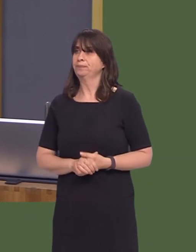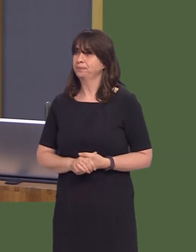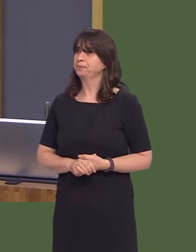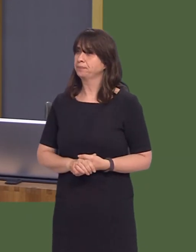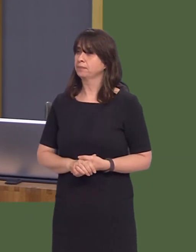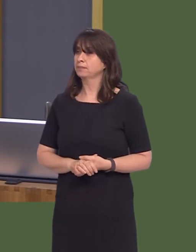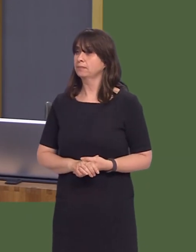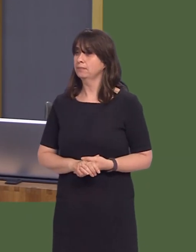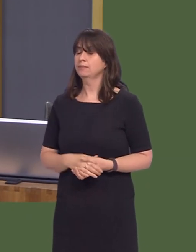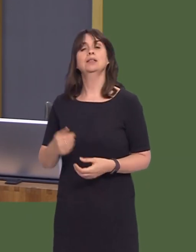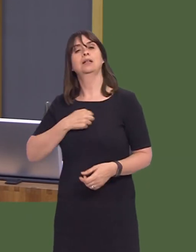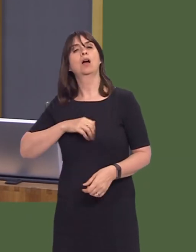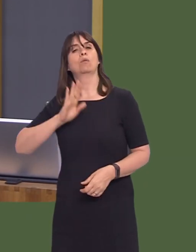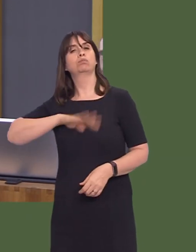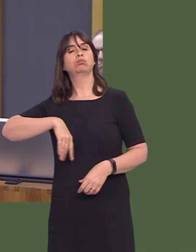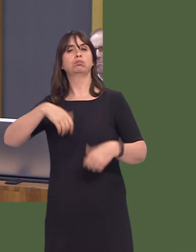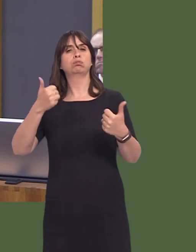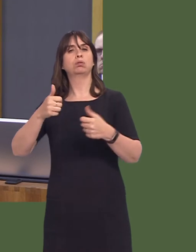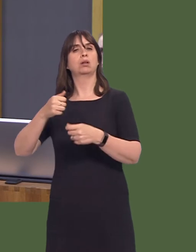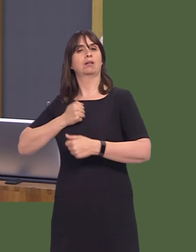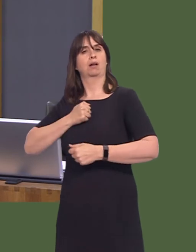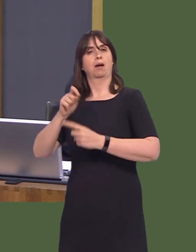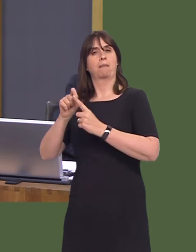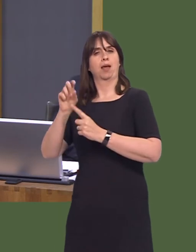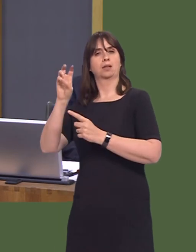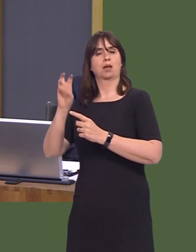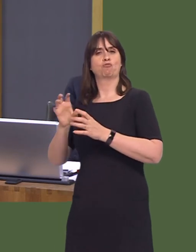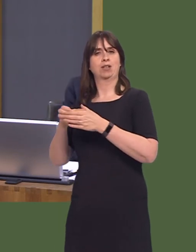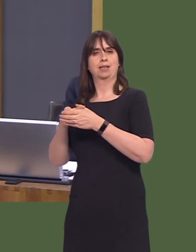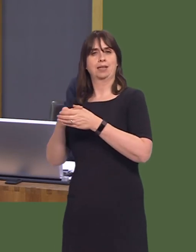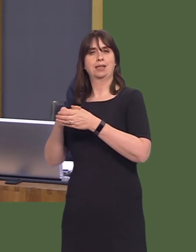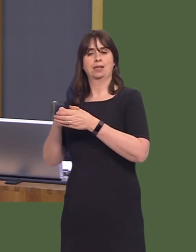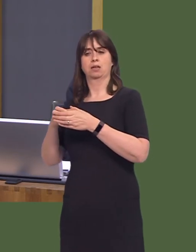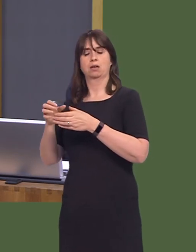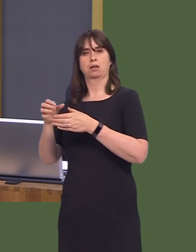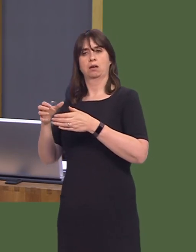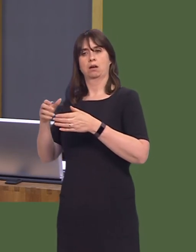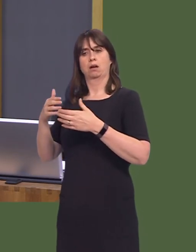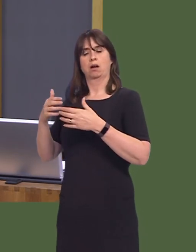gwelliant Plaid Cymru i Fil iechyd y cyhoedd yn ddiweddar, sy'n golygu bod strategaeth